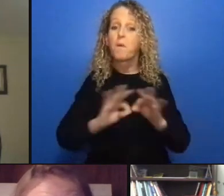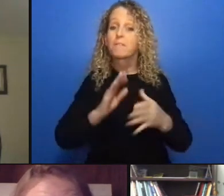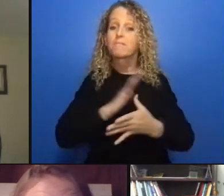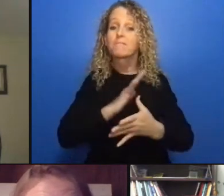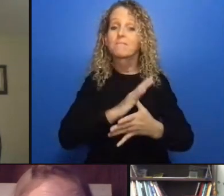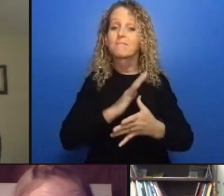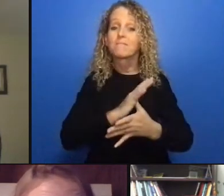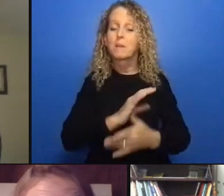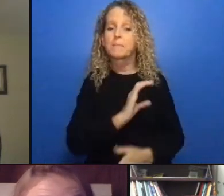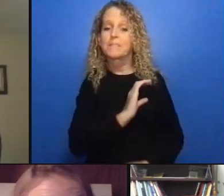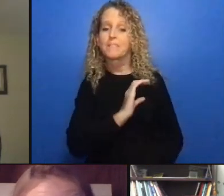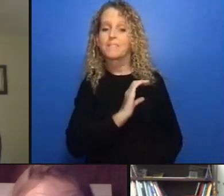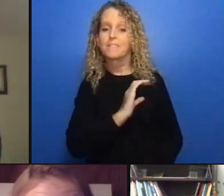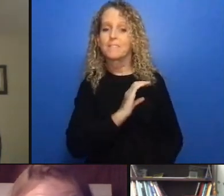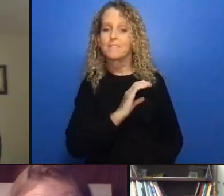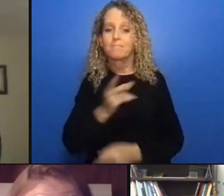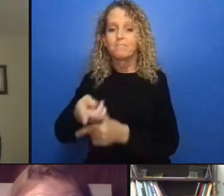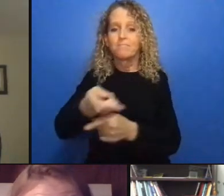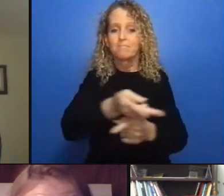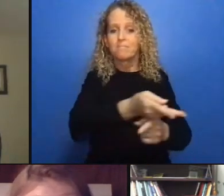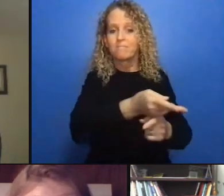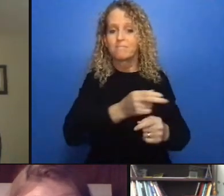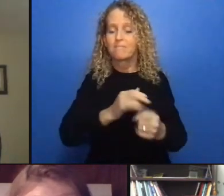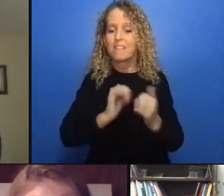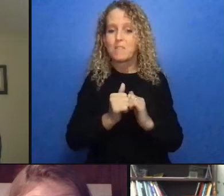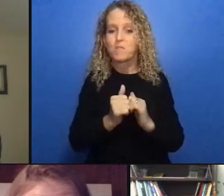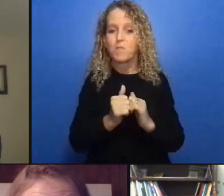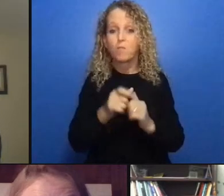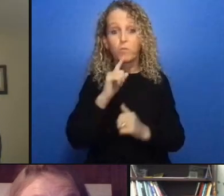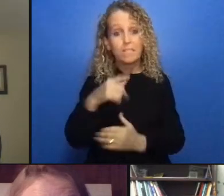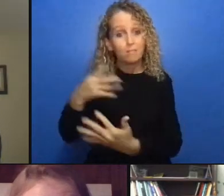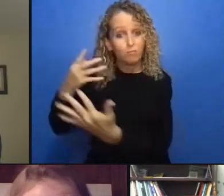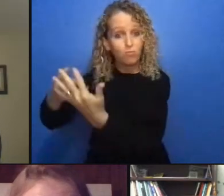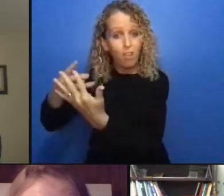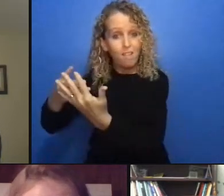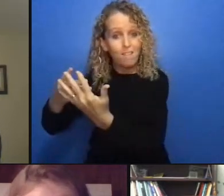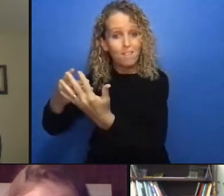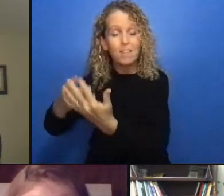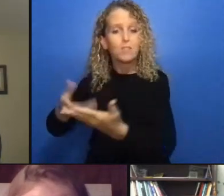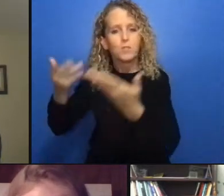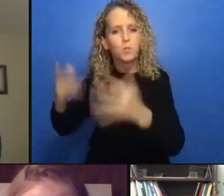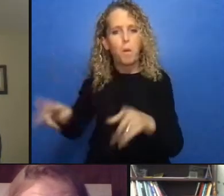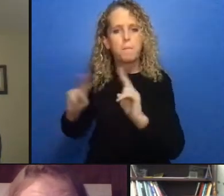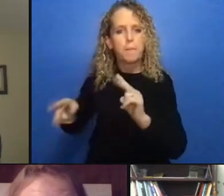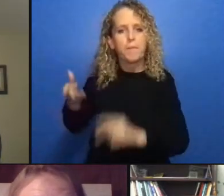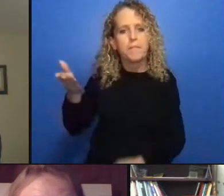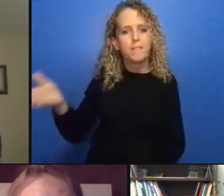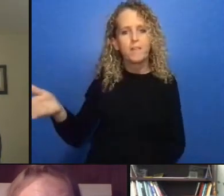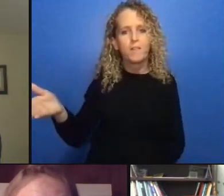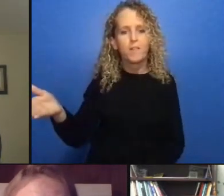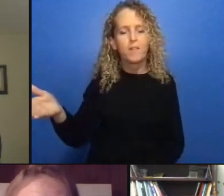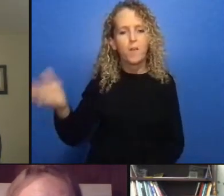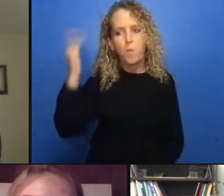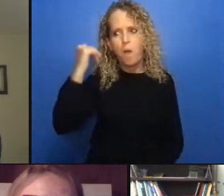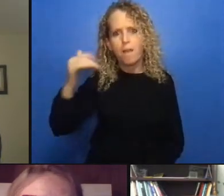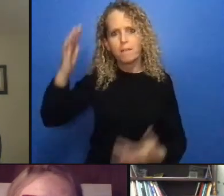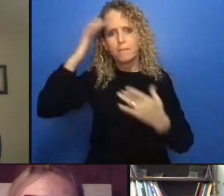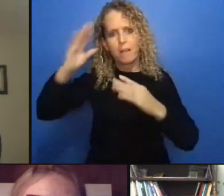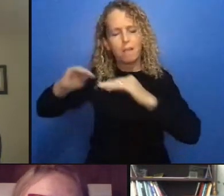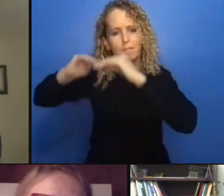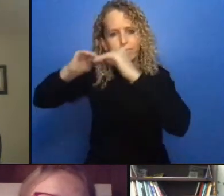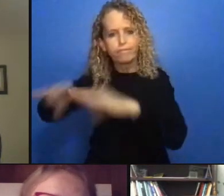in stable housing for people then that kind of absurd position becomes more rational right